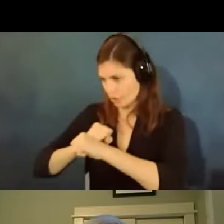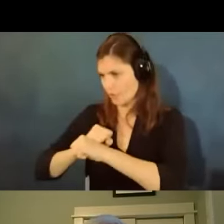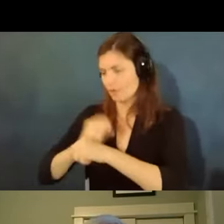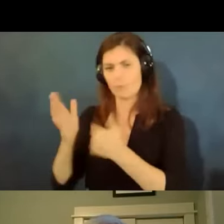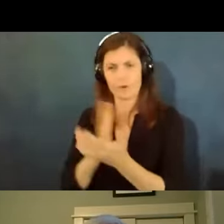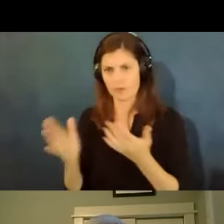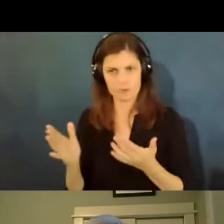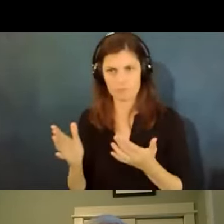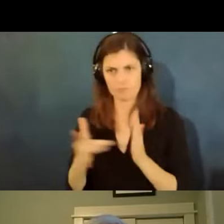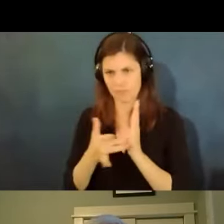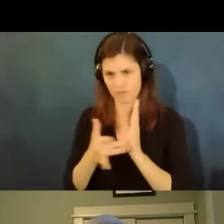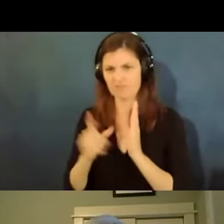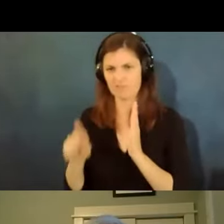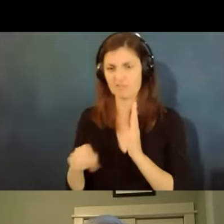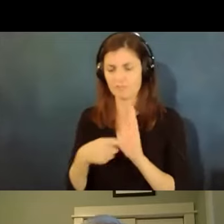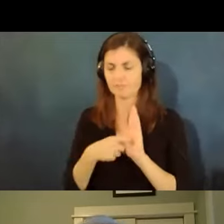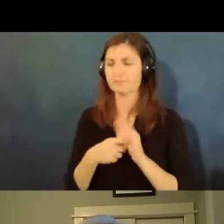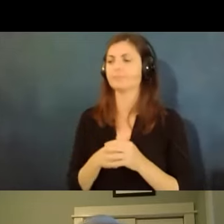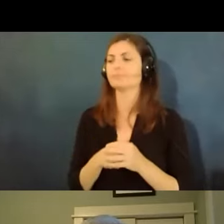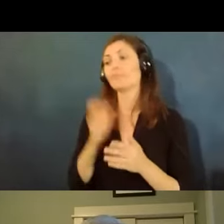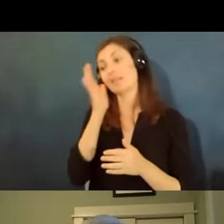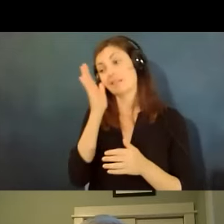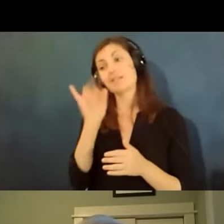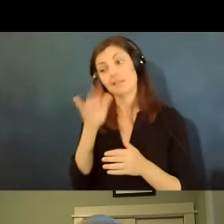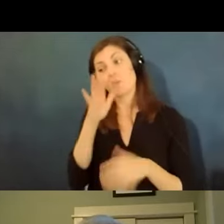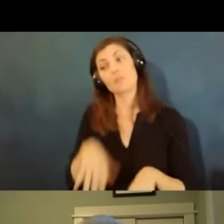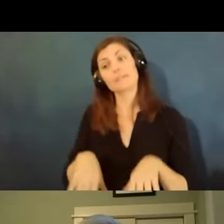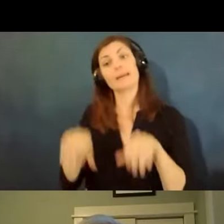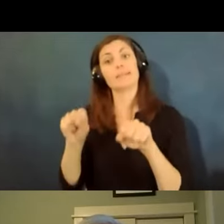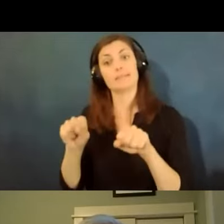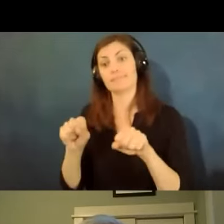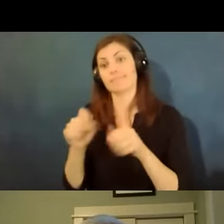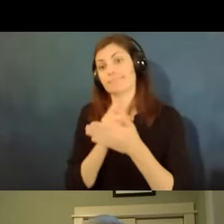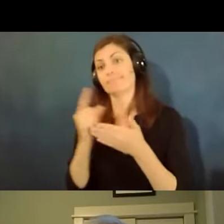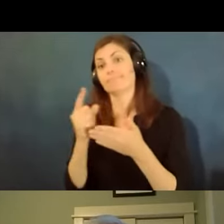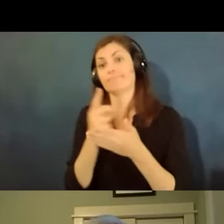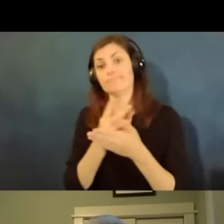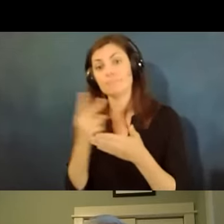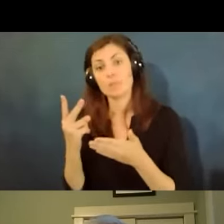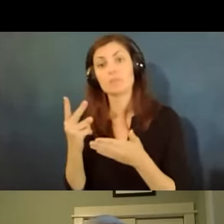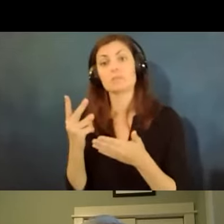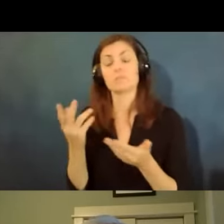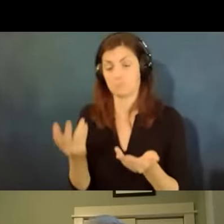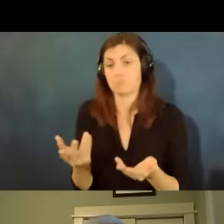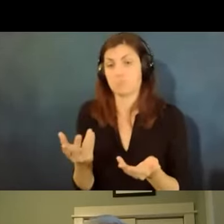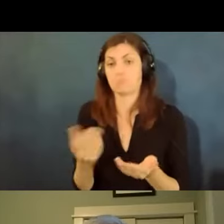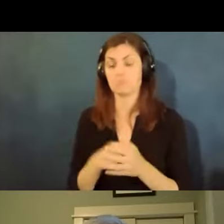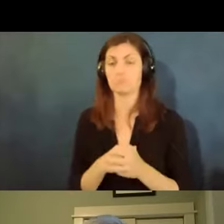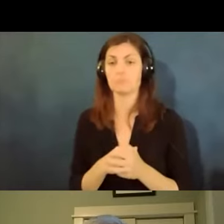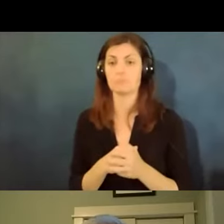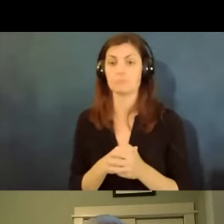else we need to do and that'll take us you know a week or two um that's you know that's likely